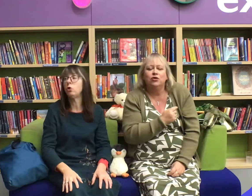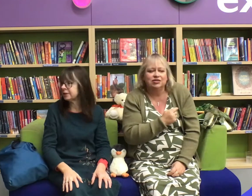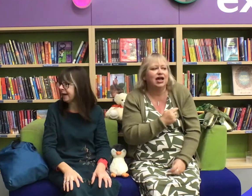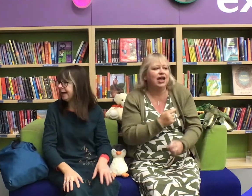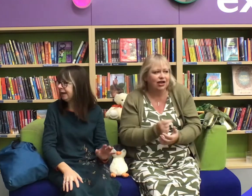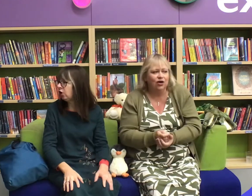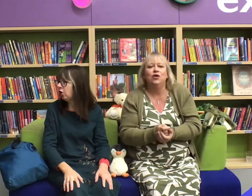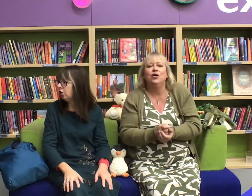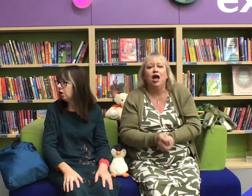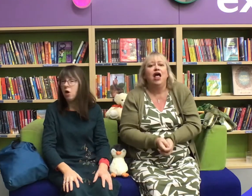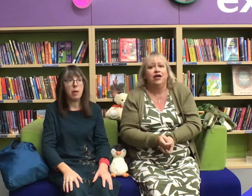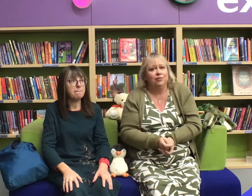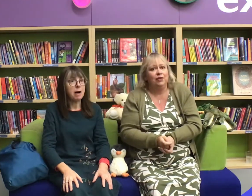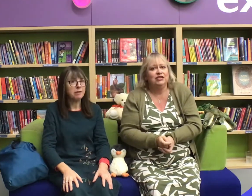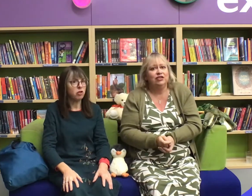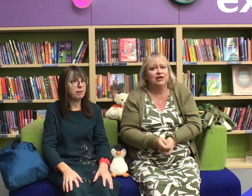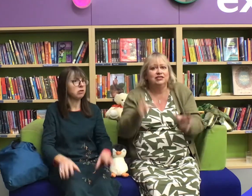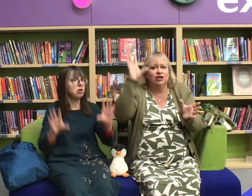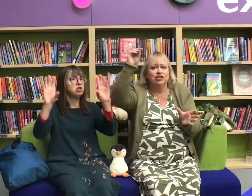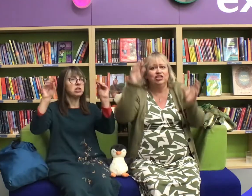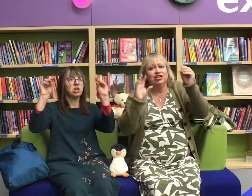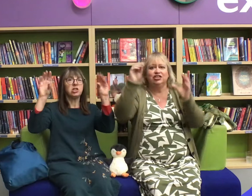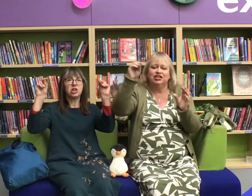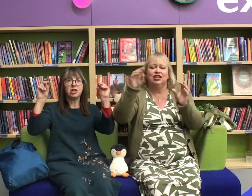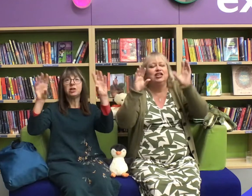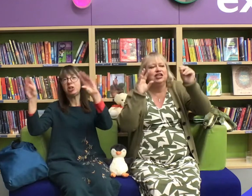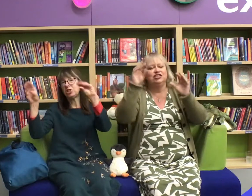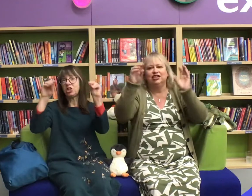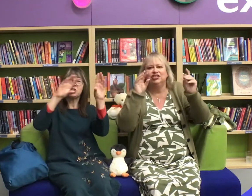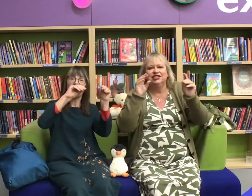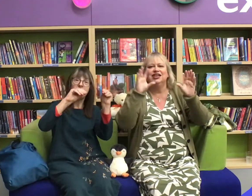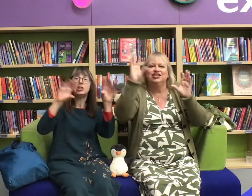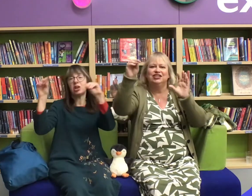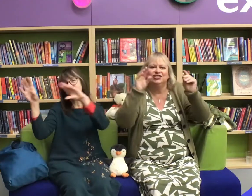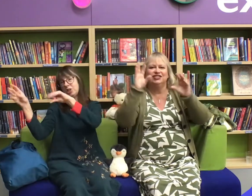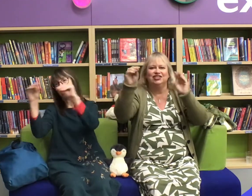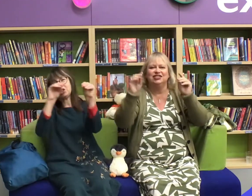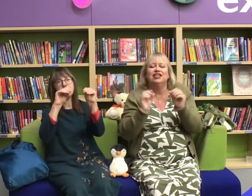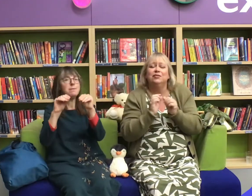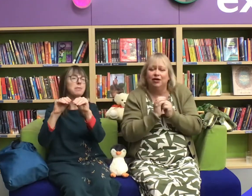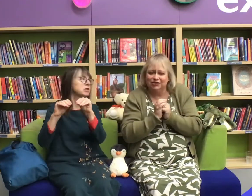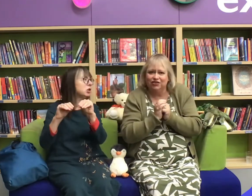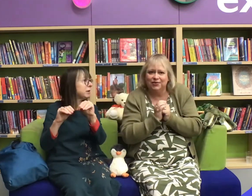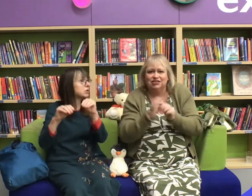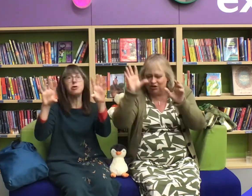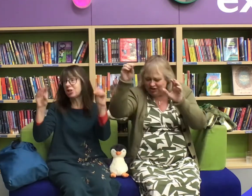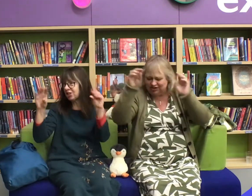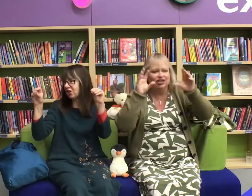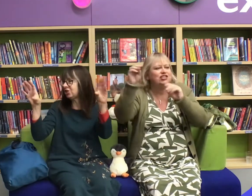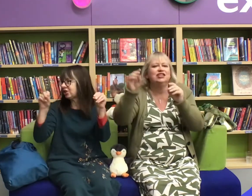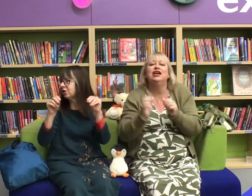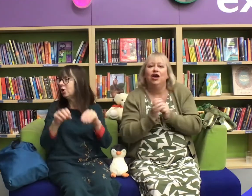chatter chatter, the Mummies on the bus go chatter chatter chatter, all day long!